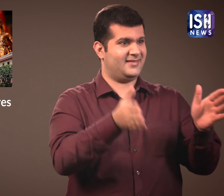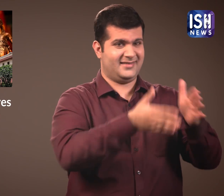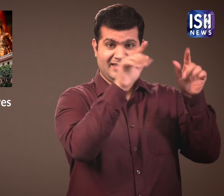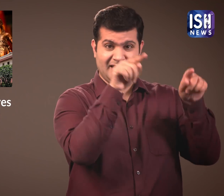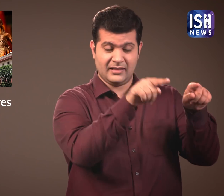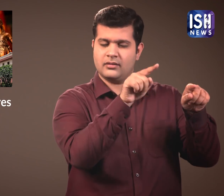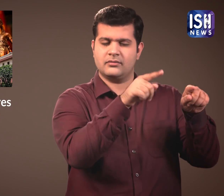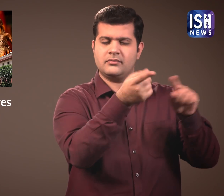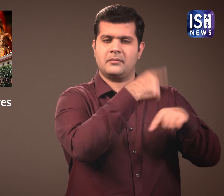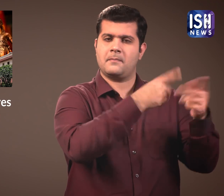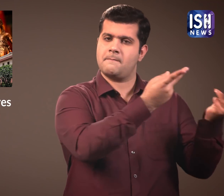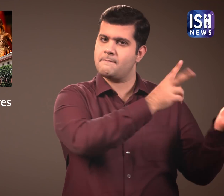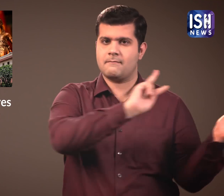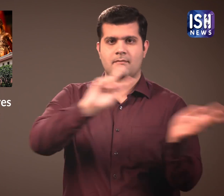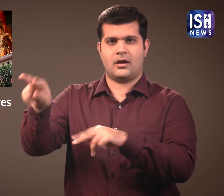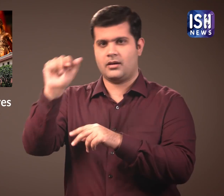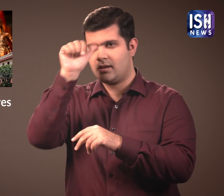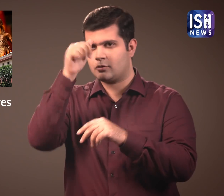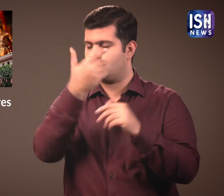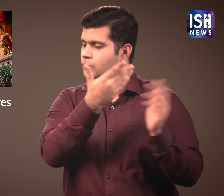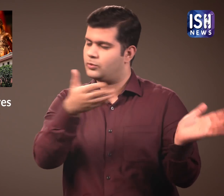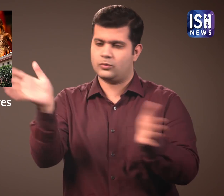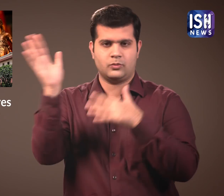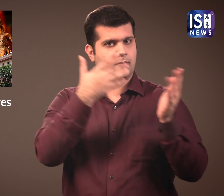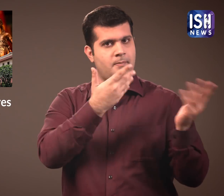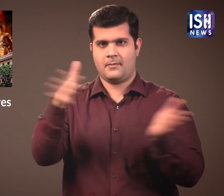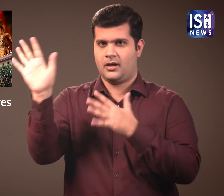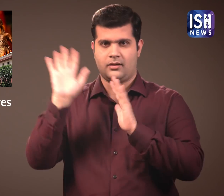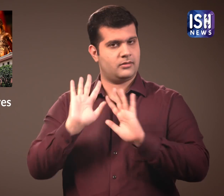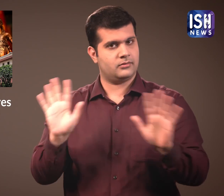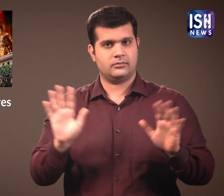will be given to the Hindus.